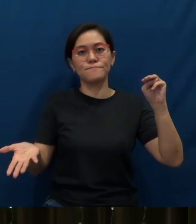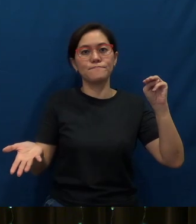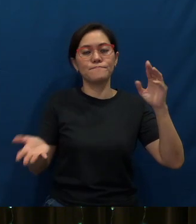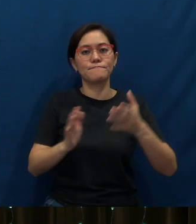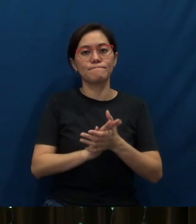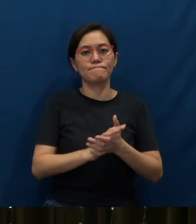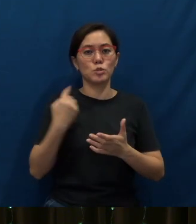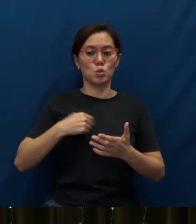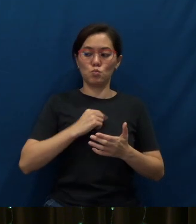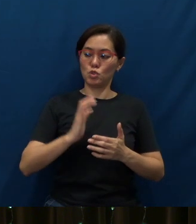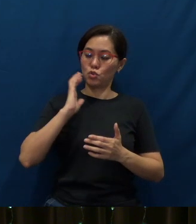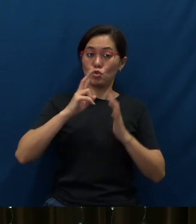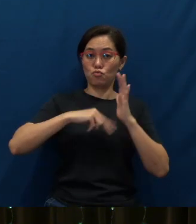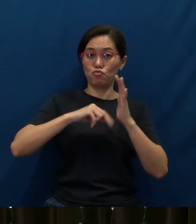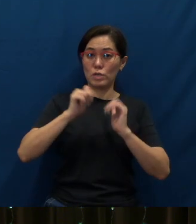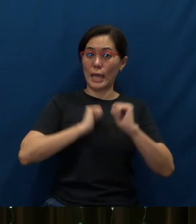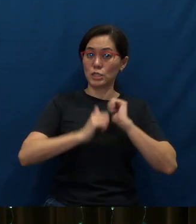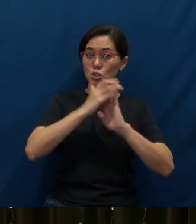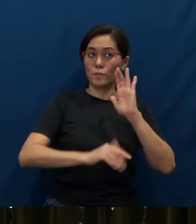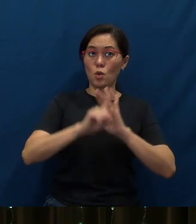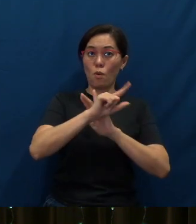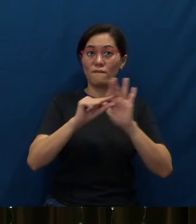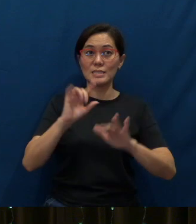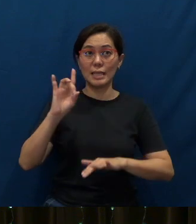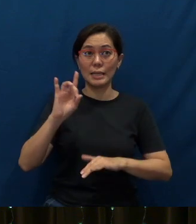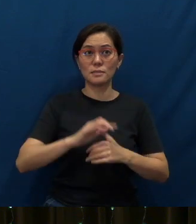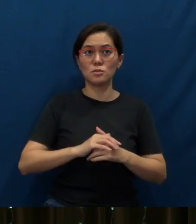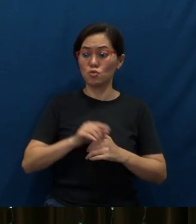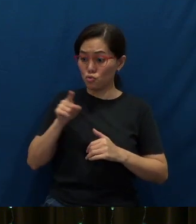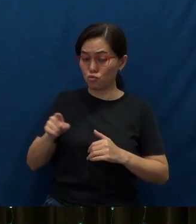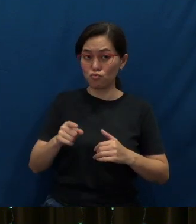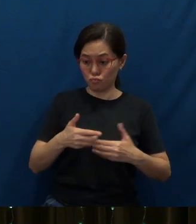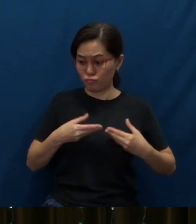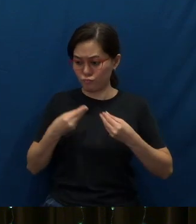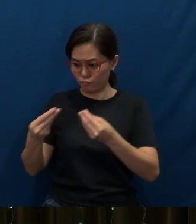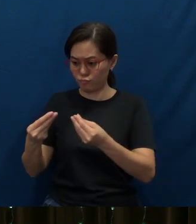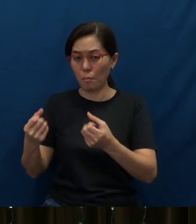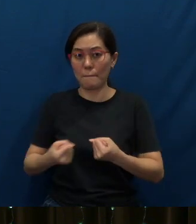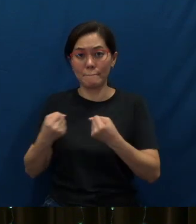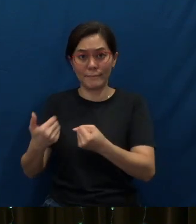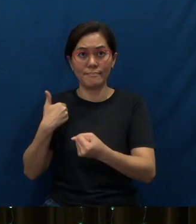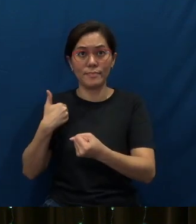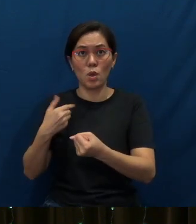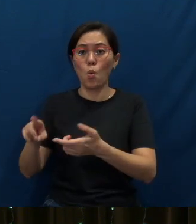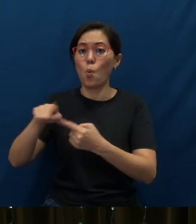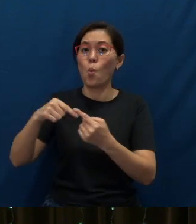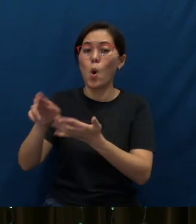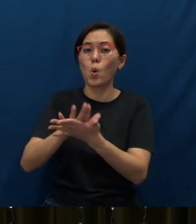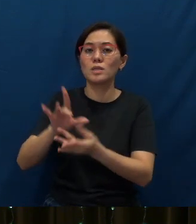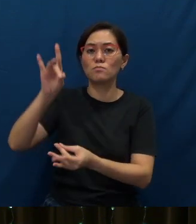As we read earlier in Acts, chapter 1 verse 8: “You will receive power when the Holy Spirit comes on you;